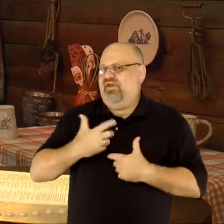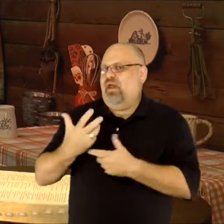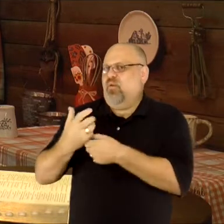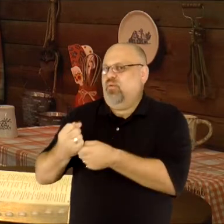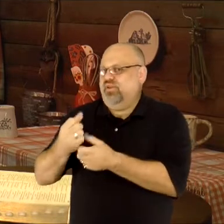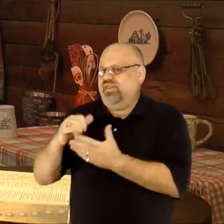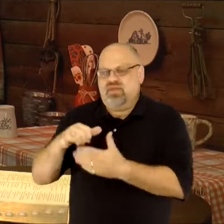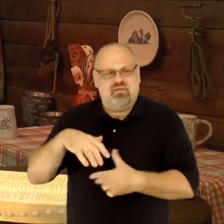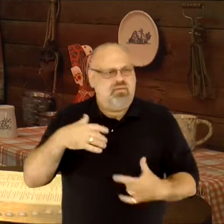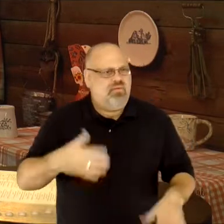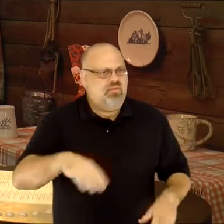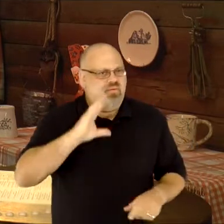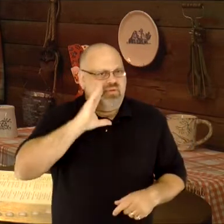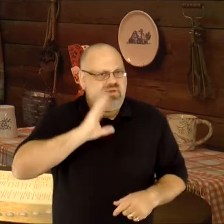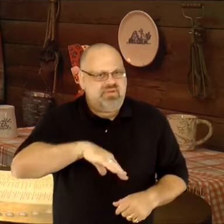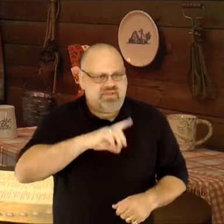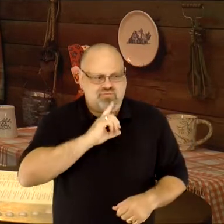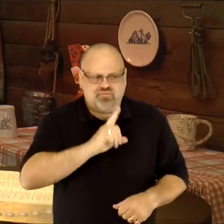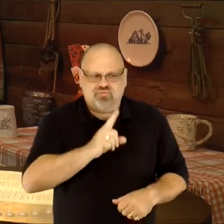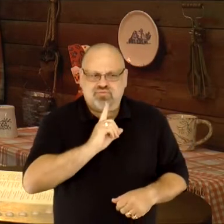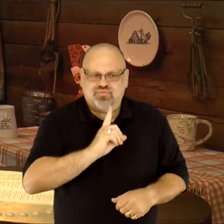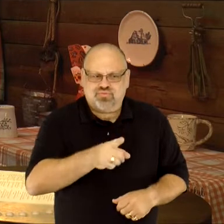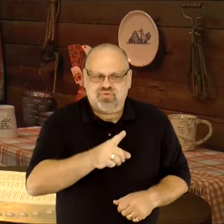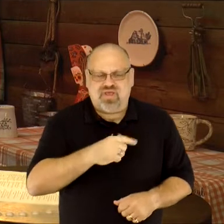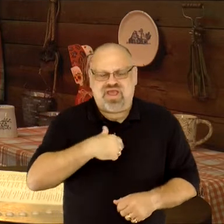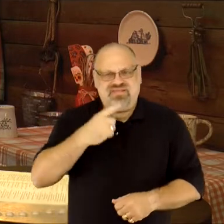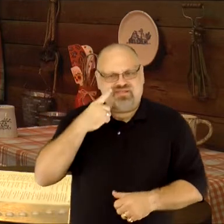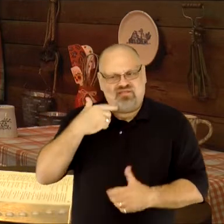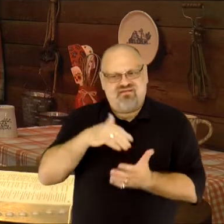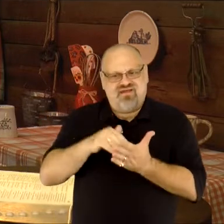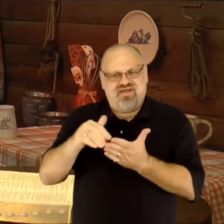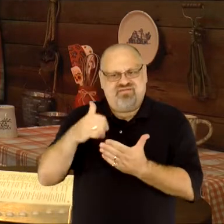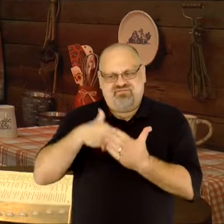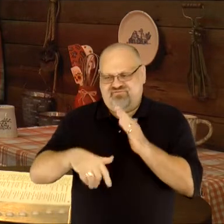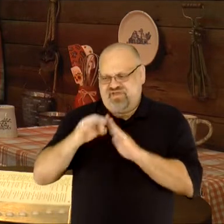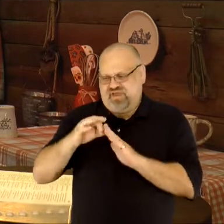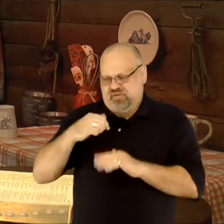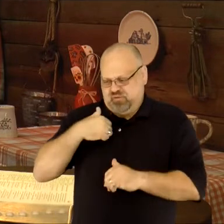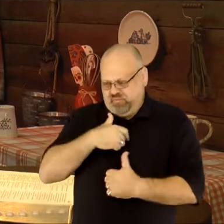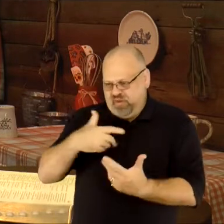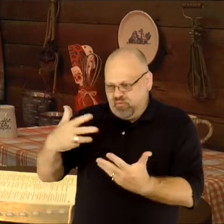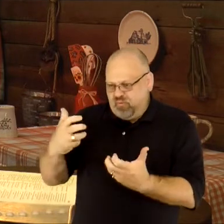You know, that's such a good truth, because I think many times we find ourselves wanting more,